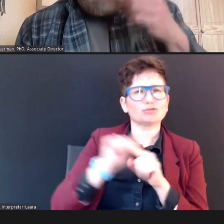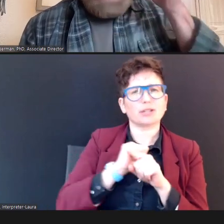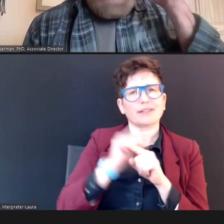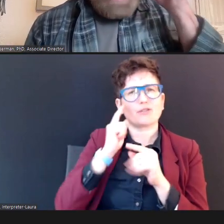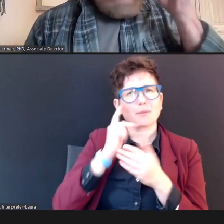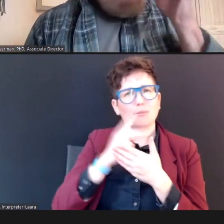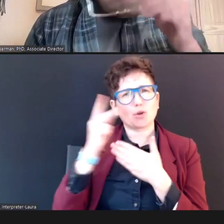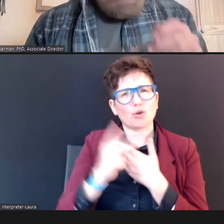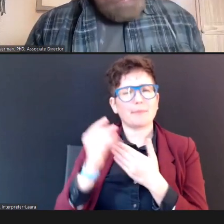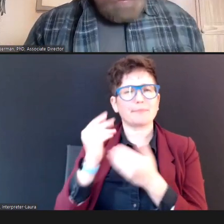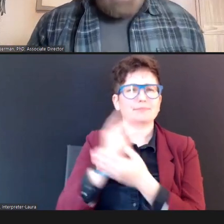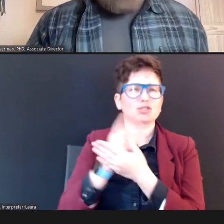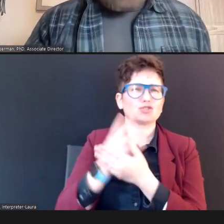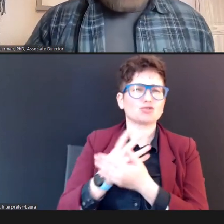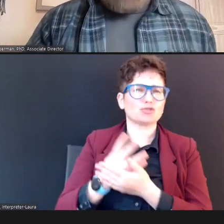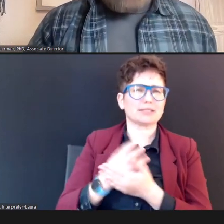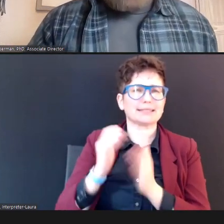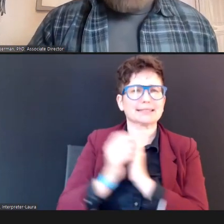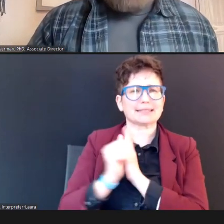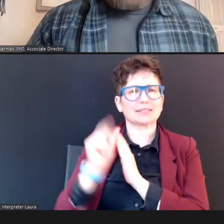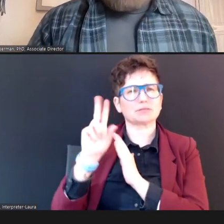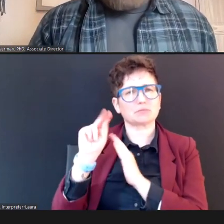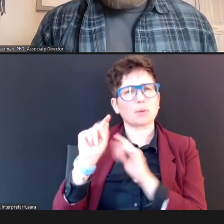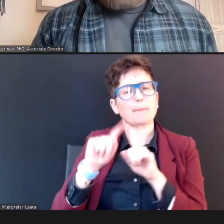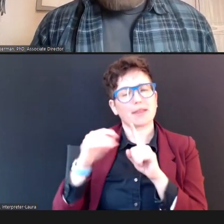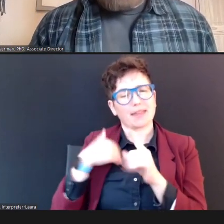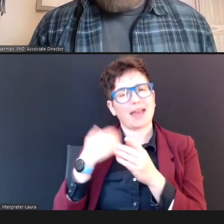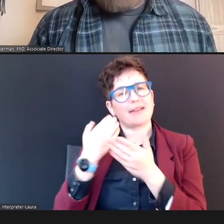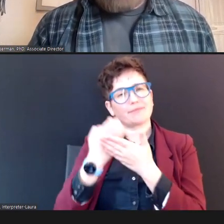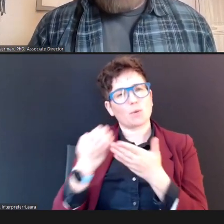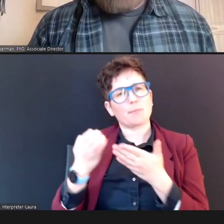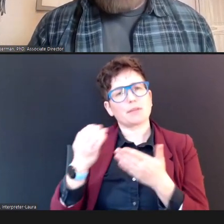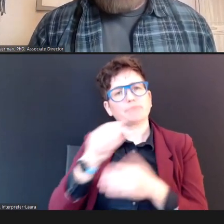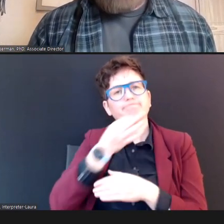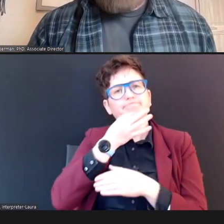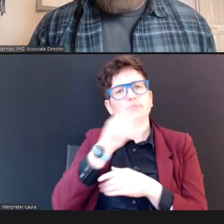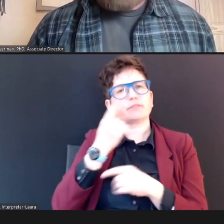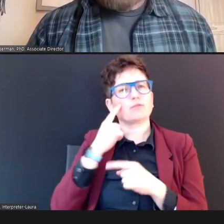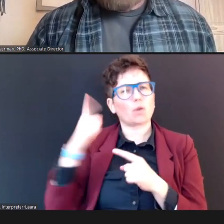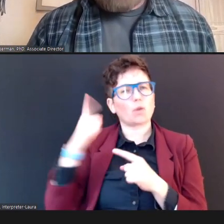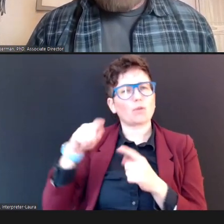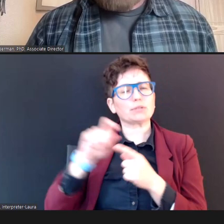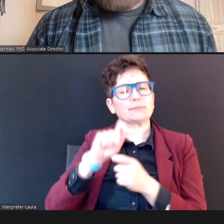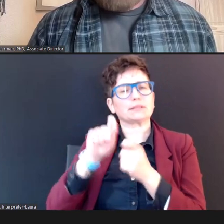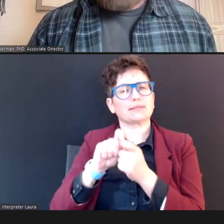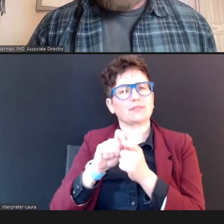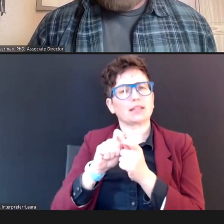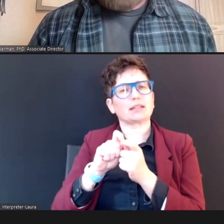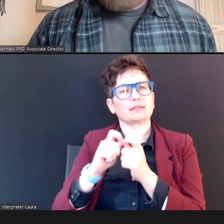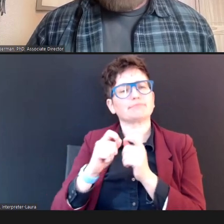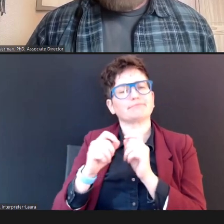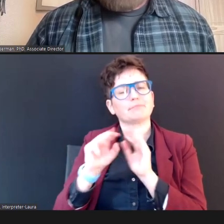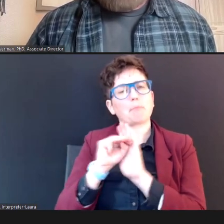and program, and those skills they do have expertise for those particular models and so they can absolutely help you understand your